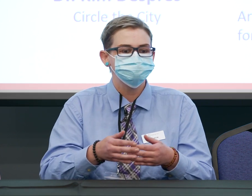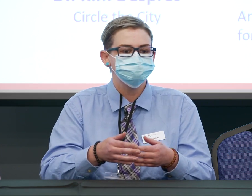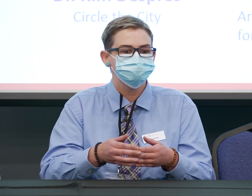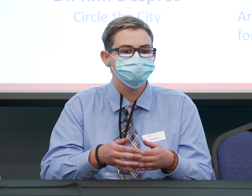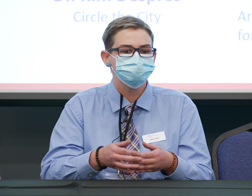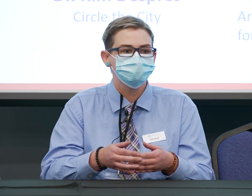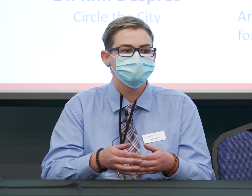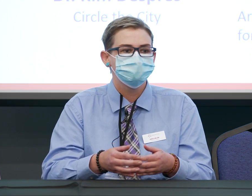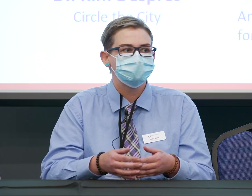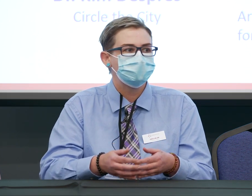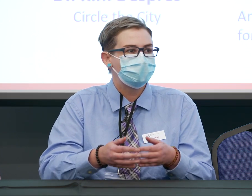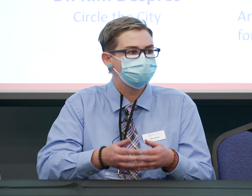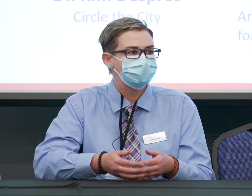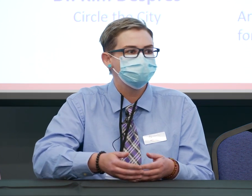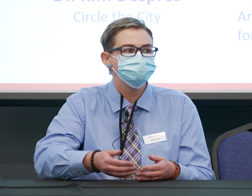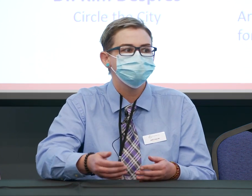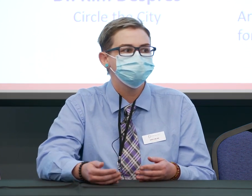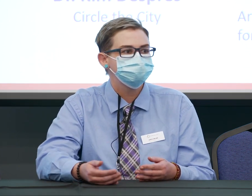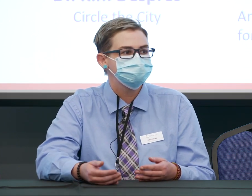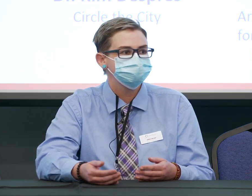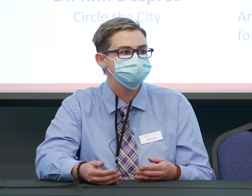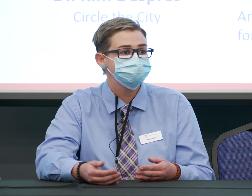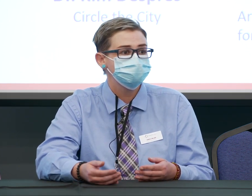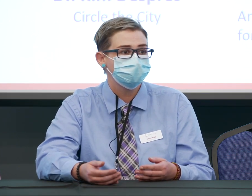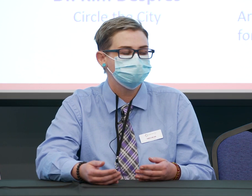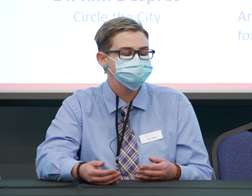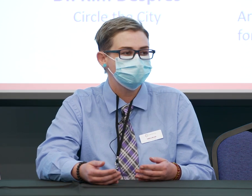to like add value to your hospital.